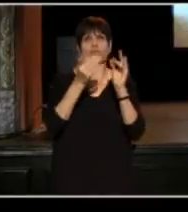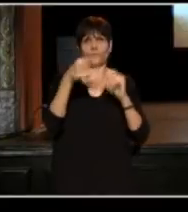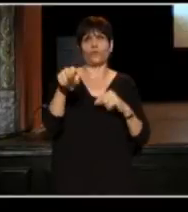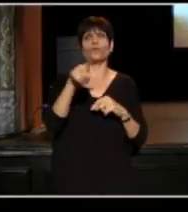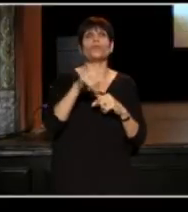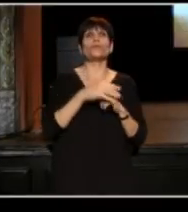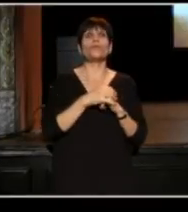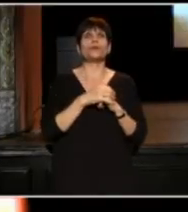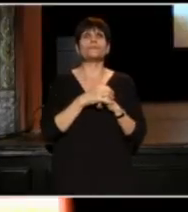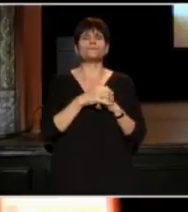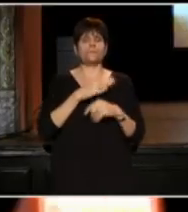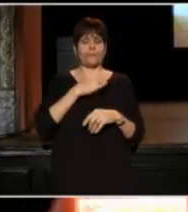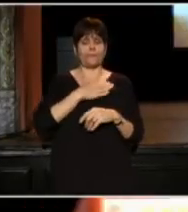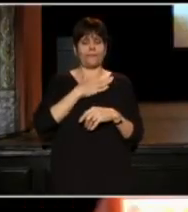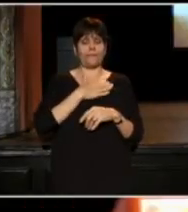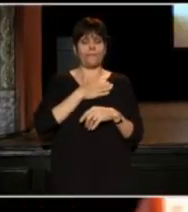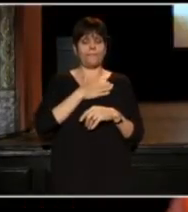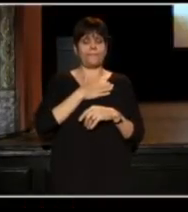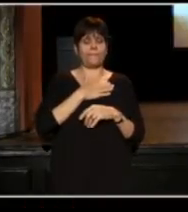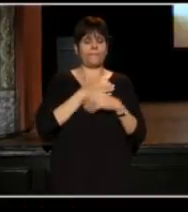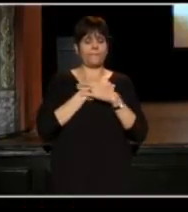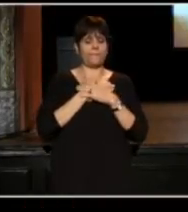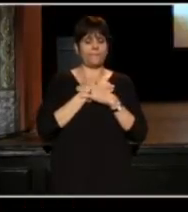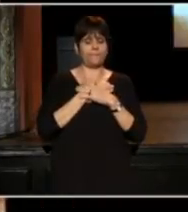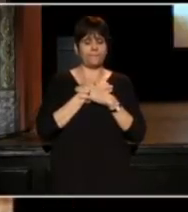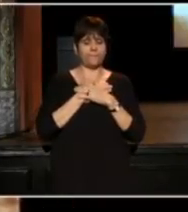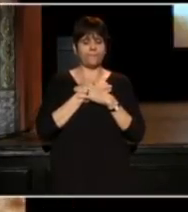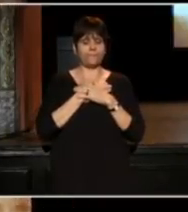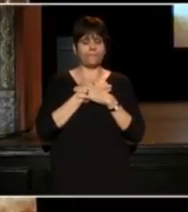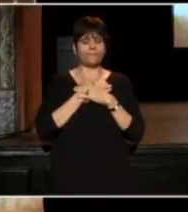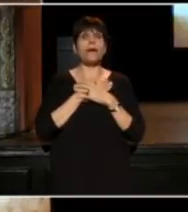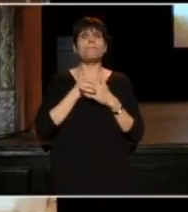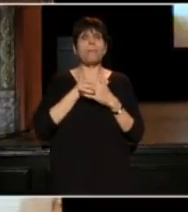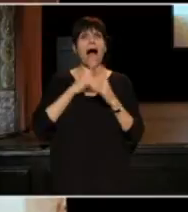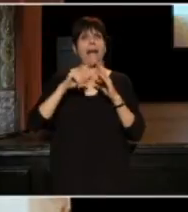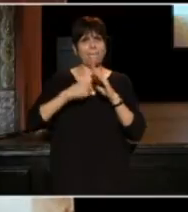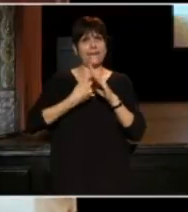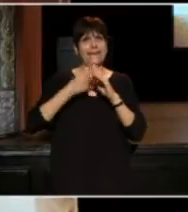In my beginning, which doesn't start with me,